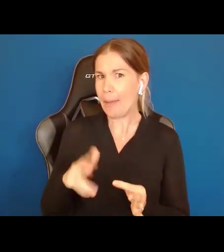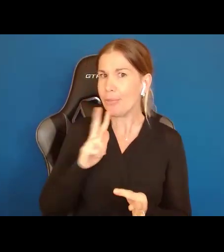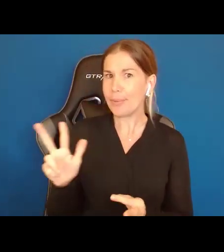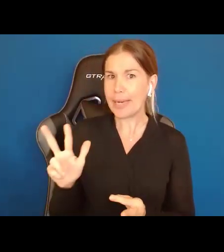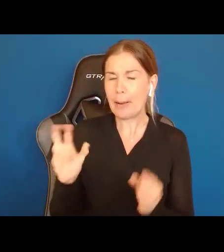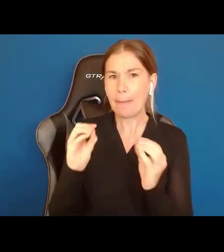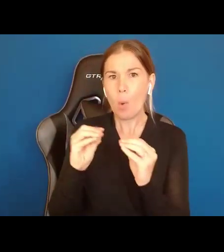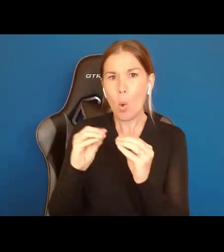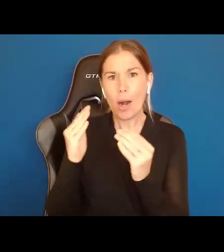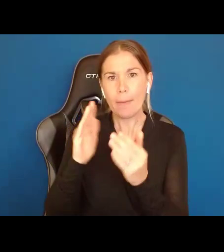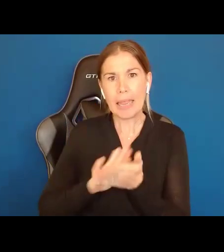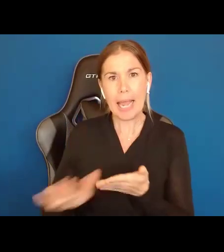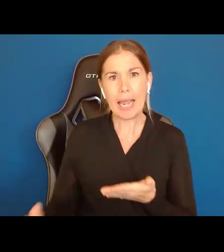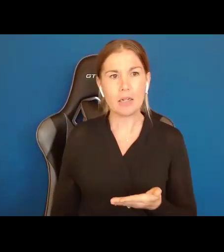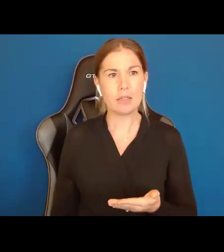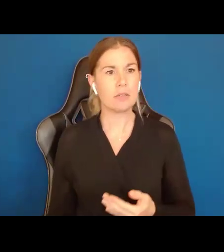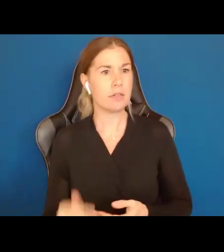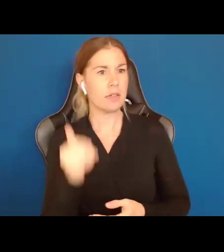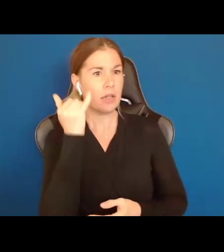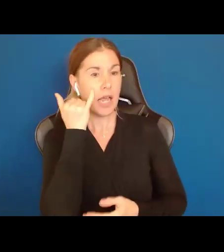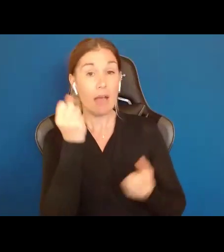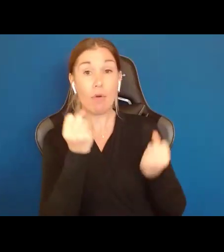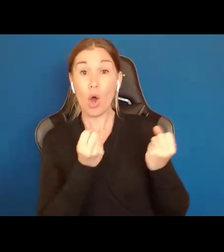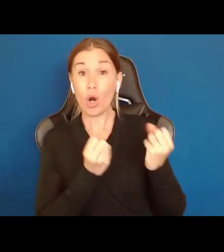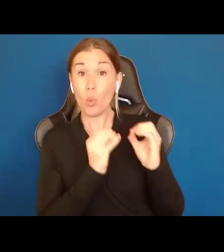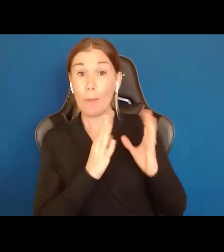is talking gibberish at me, I have a buddy who knows about cars and I ask him for his advice.